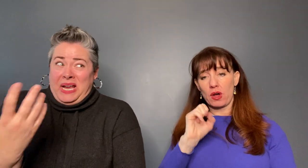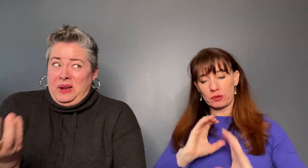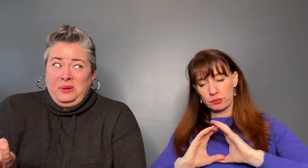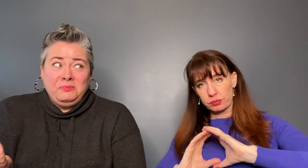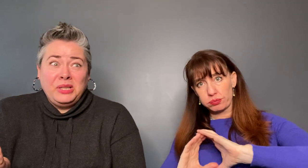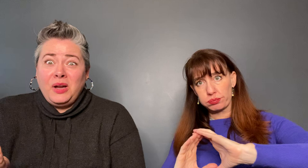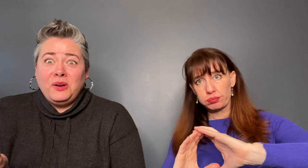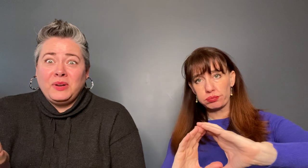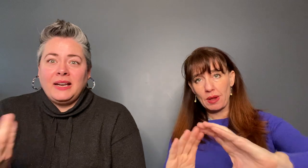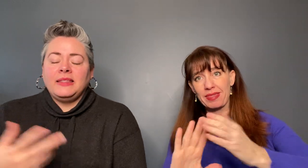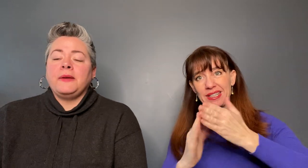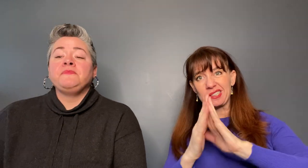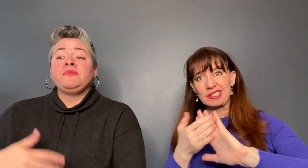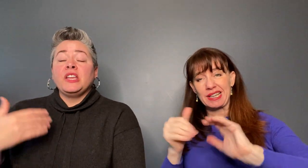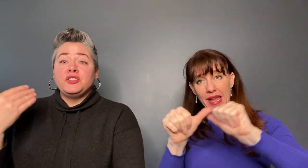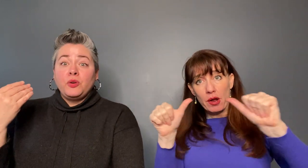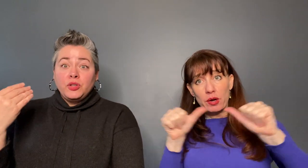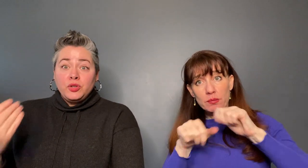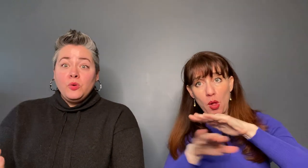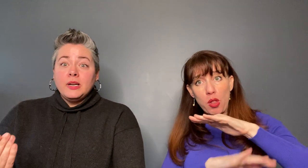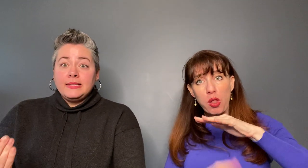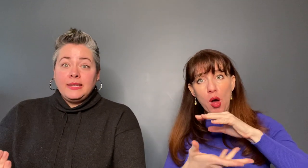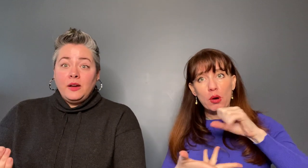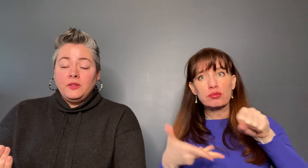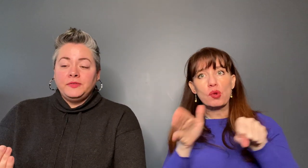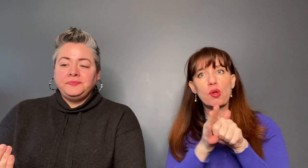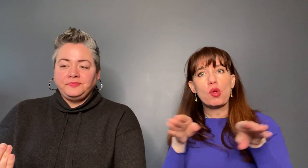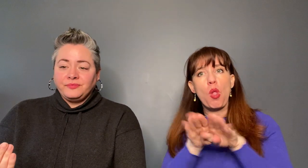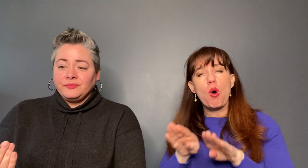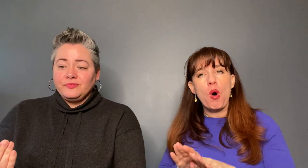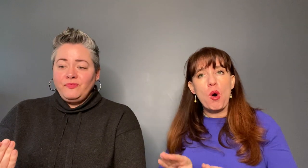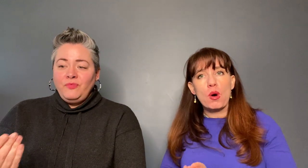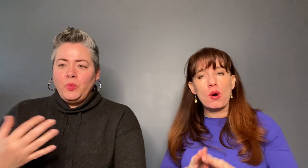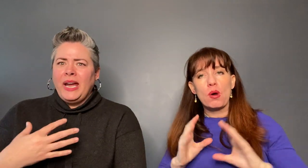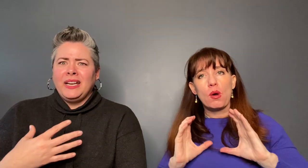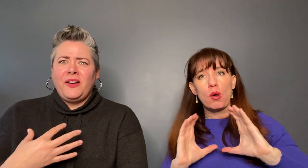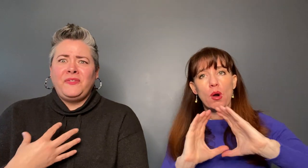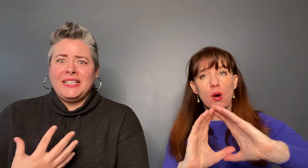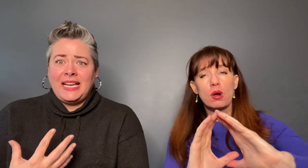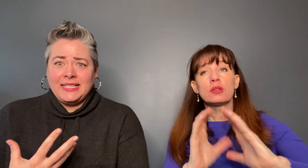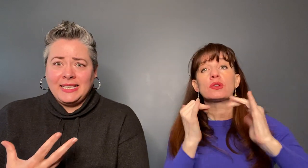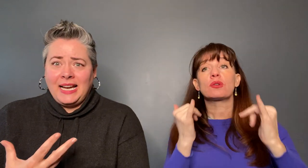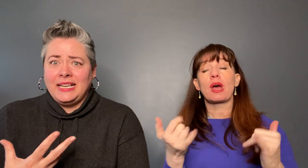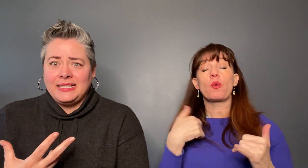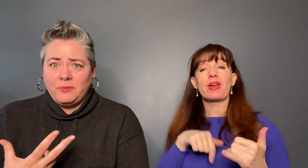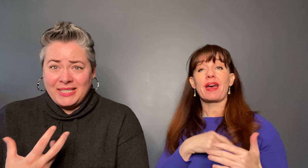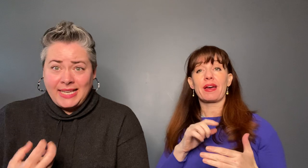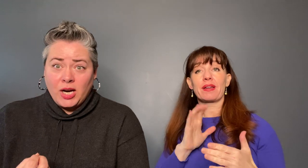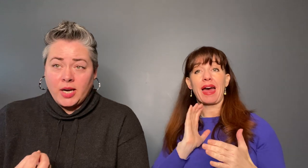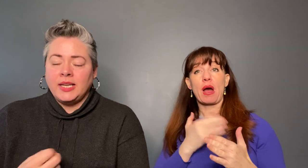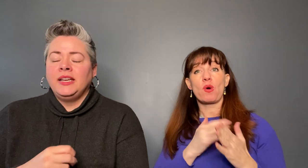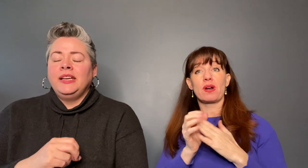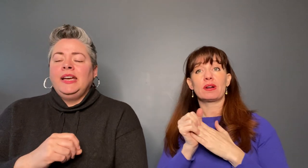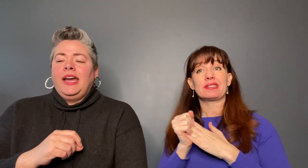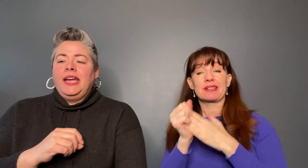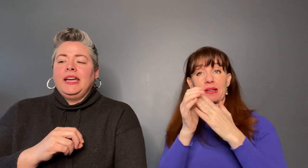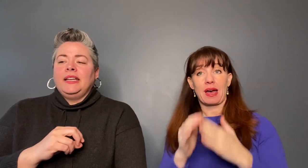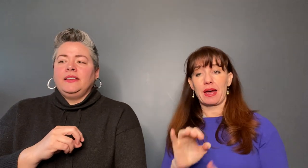So the tour itself, we had a fantastic guide, Darren,